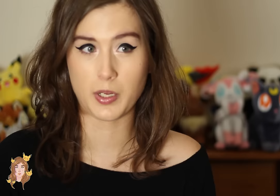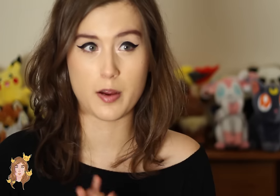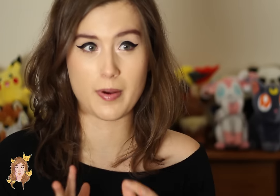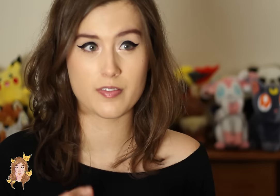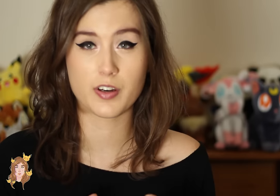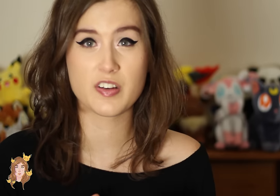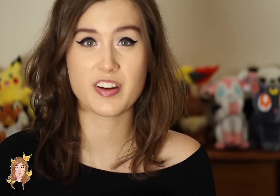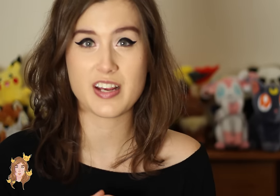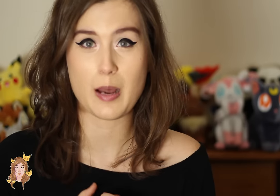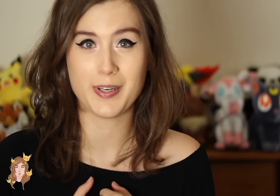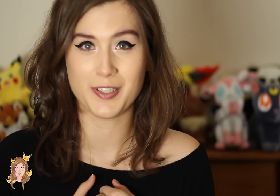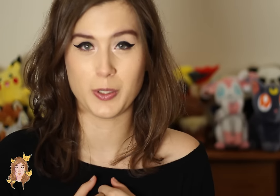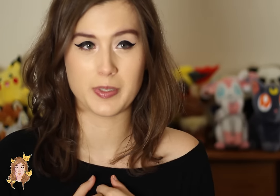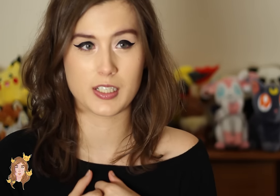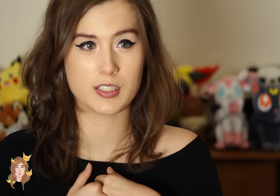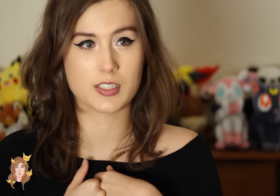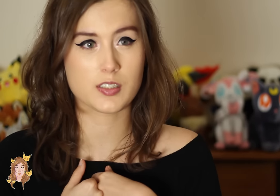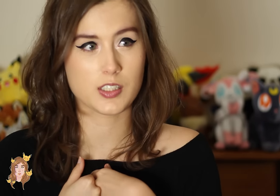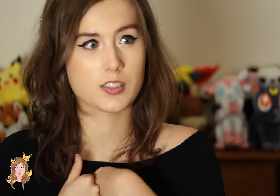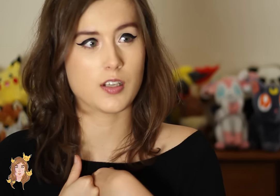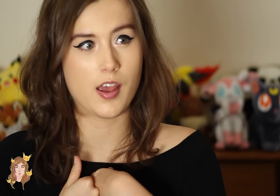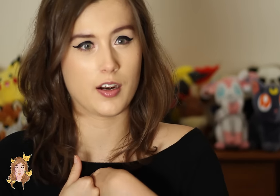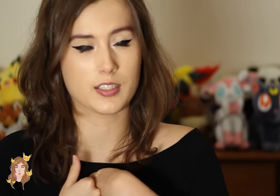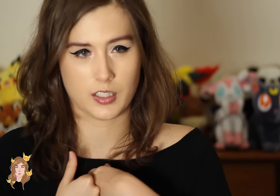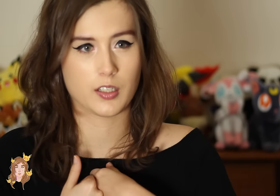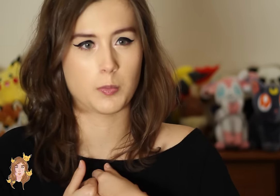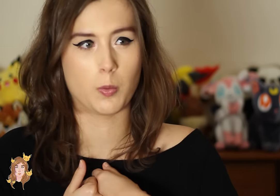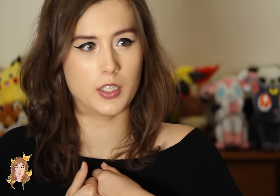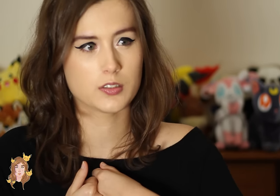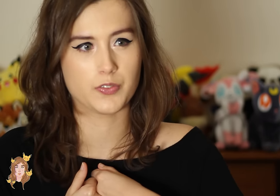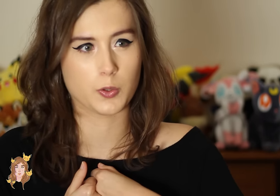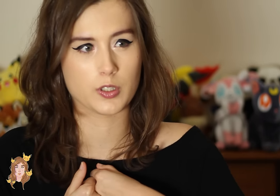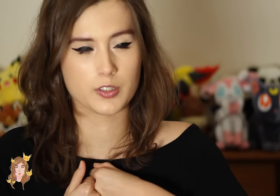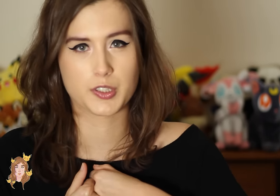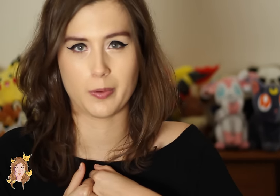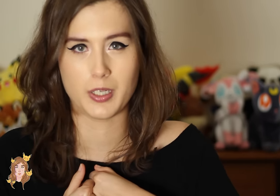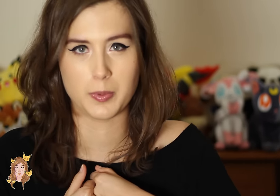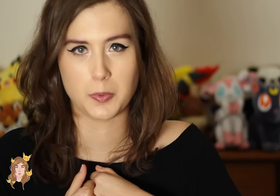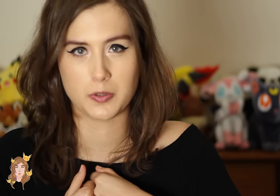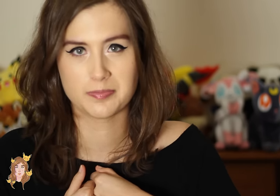But I’m very, very happy to do it because this is an exciting moment for so many people.